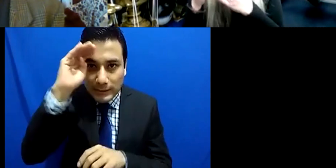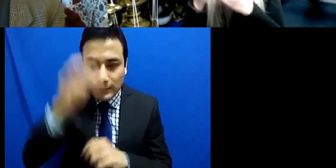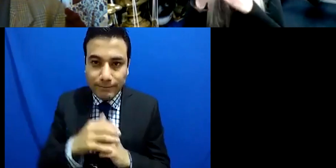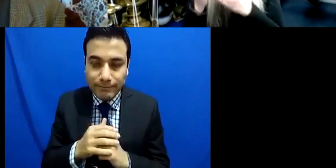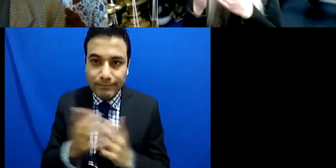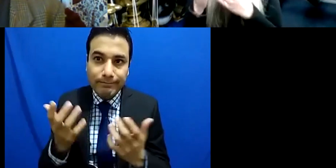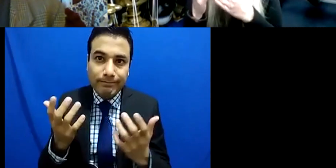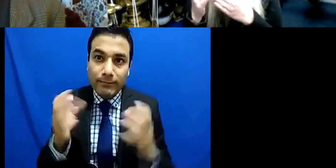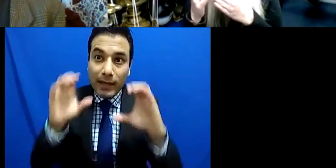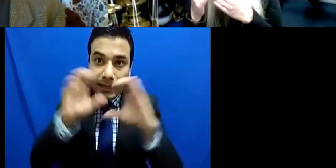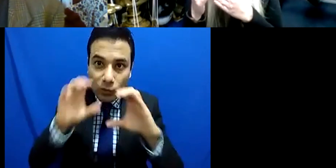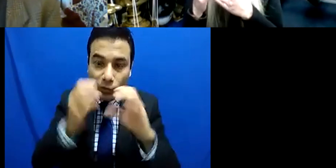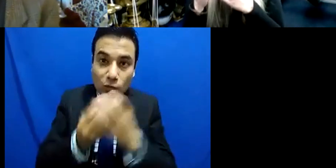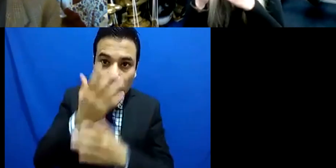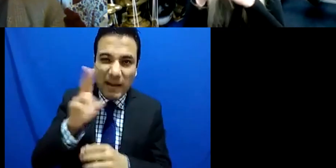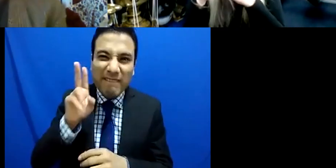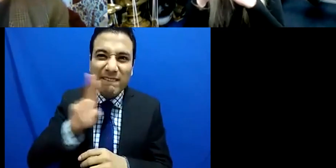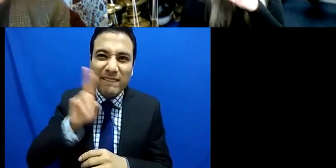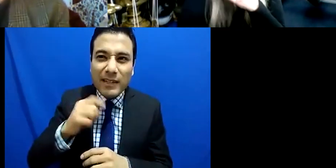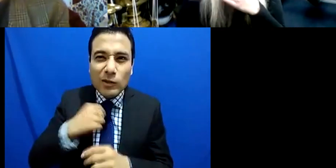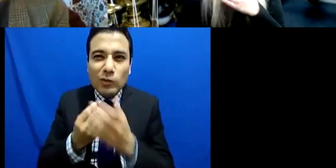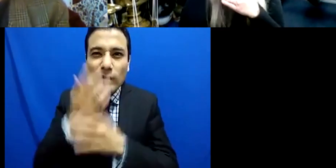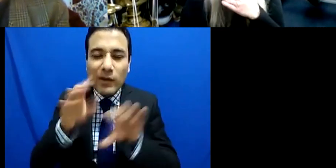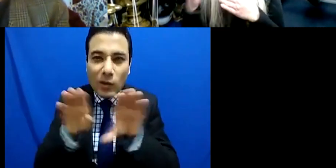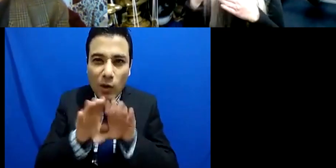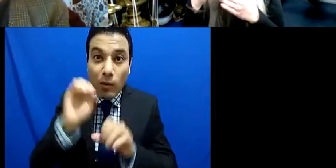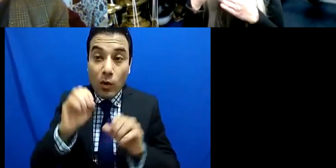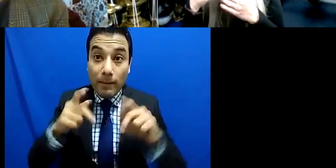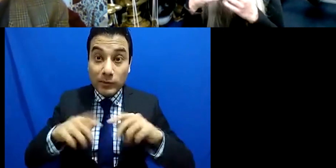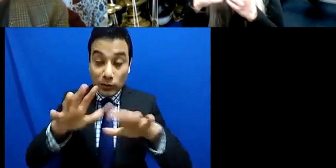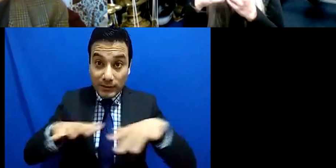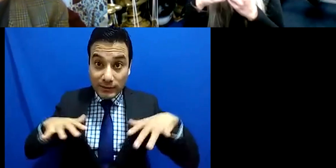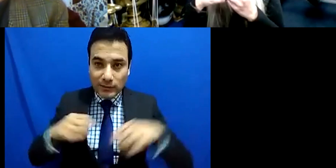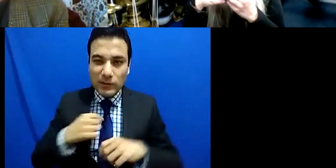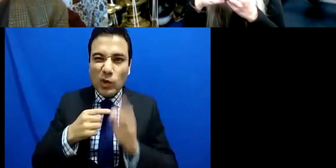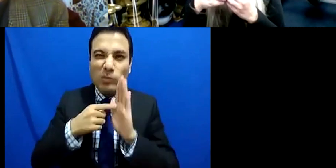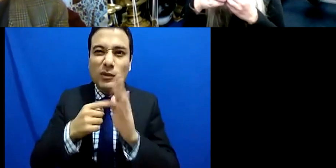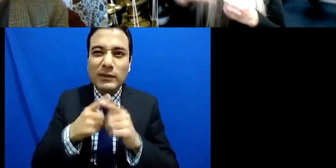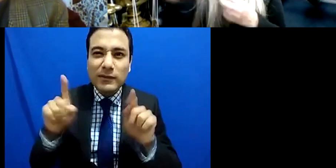to get something together now often language can be a barrier so sometimes I, you know, can't speak